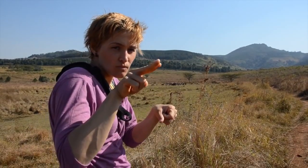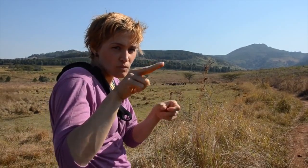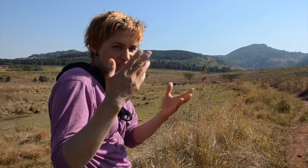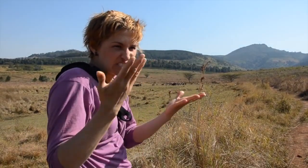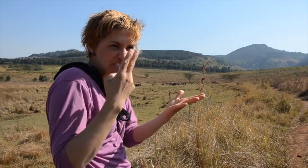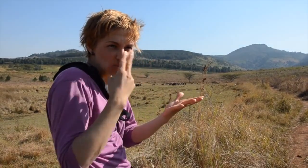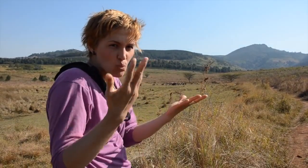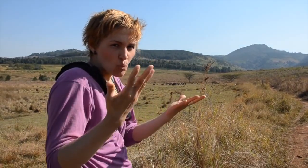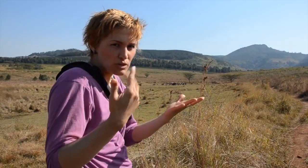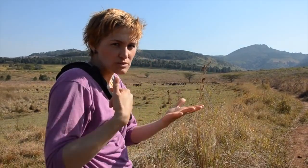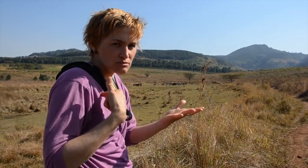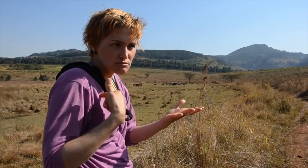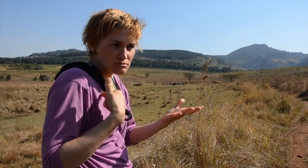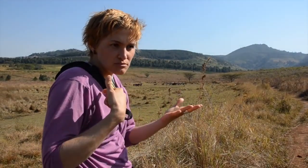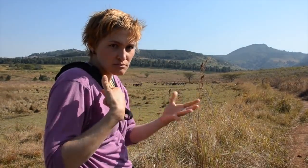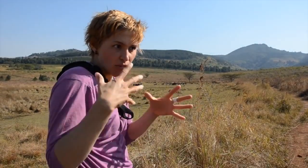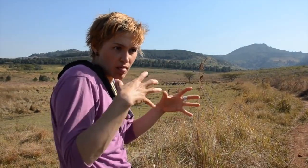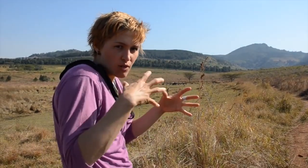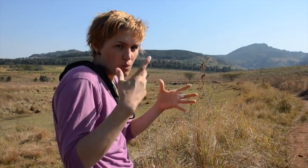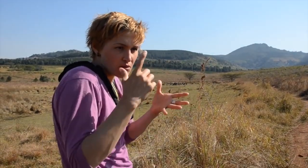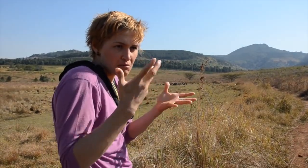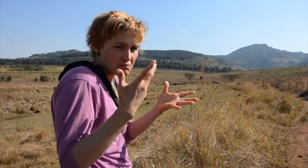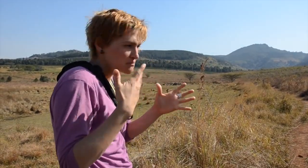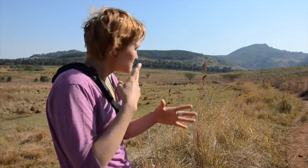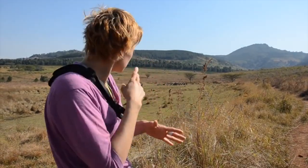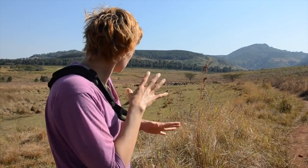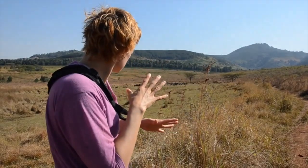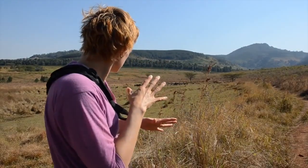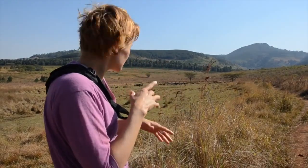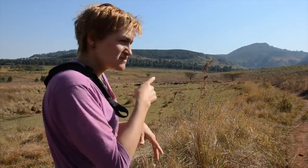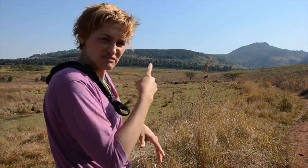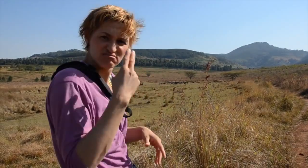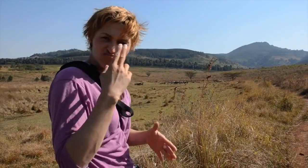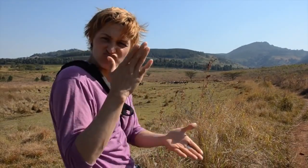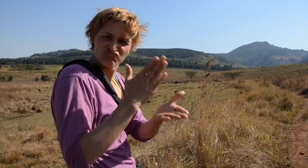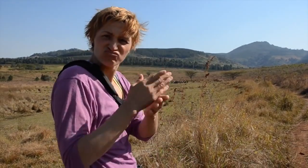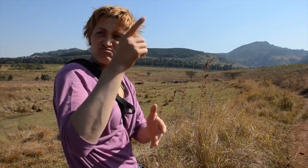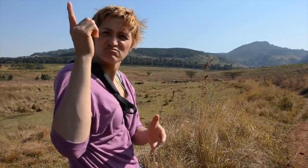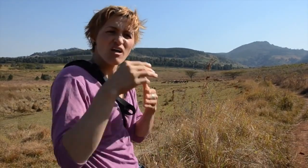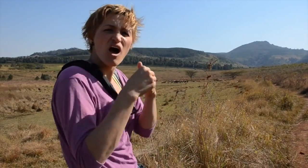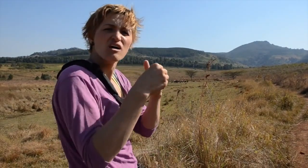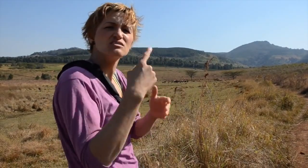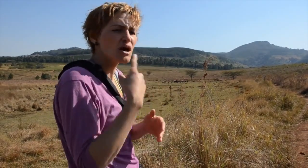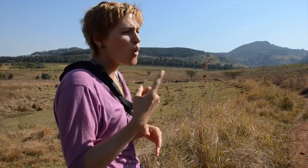red sand and kicking up dust. Now they are on guard, watching my presence here.